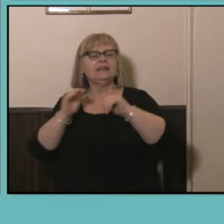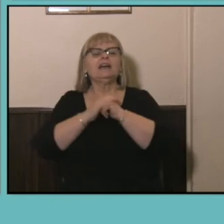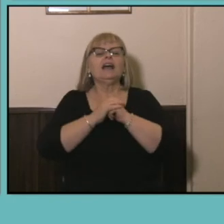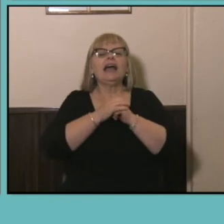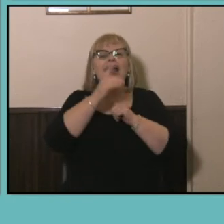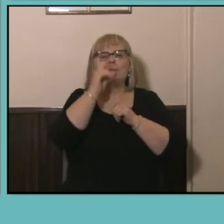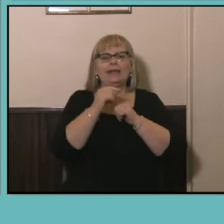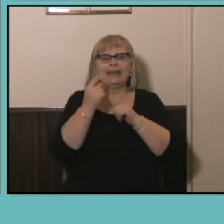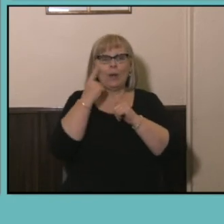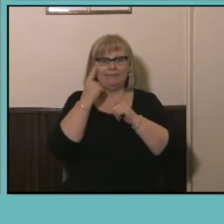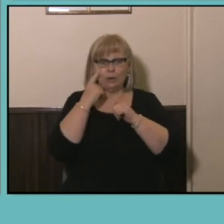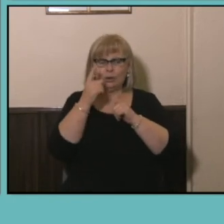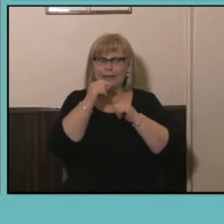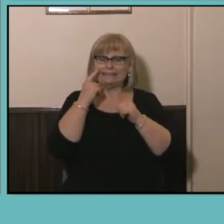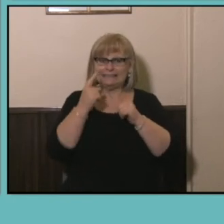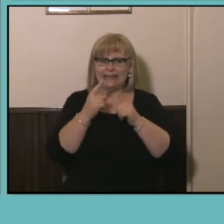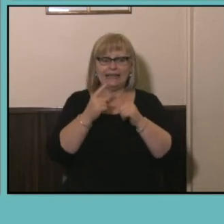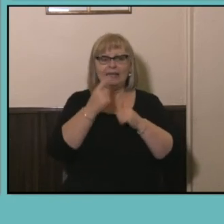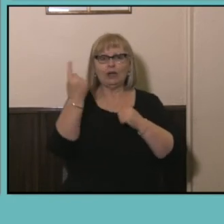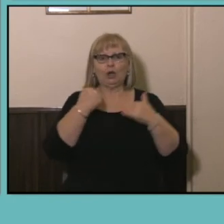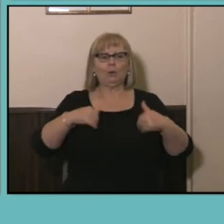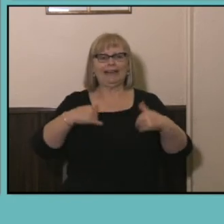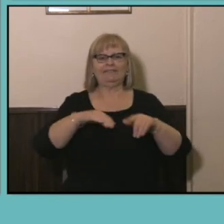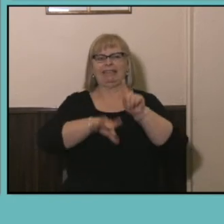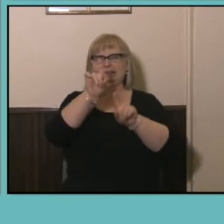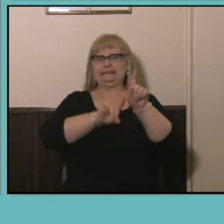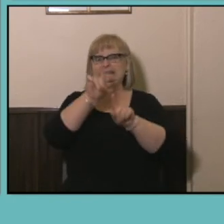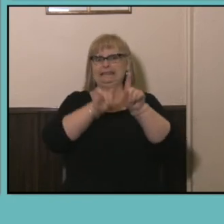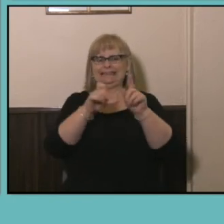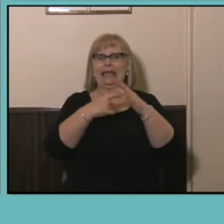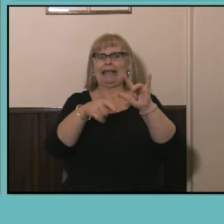that breakdown you can see that residents of capital cities at 30%